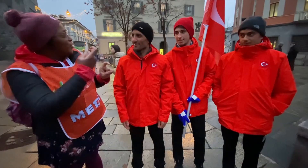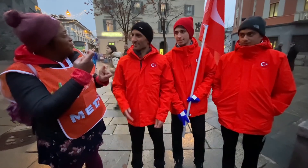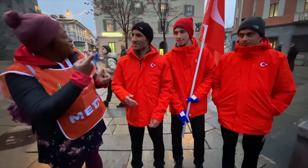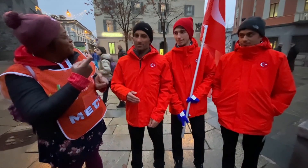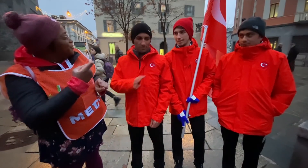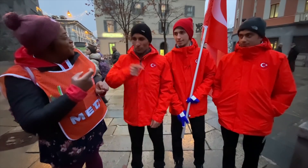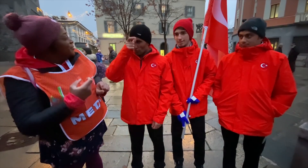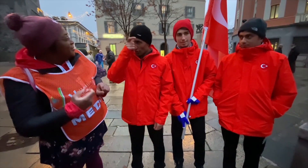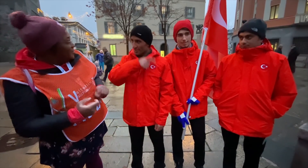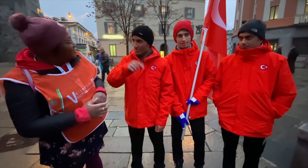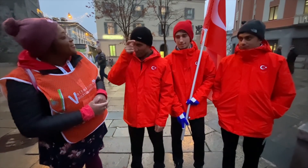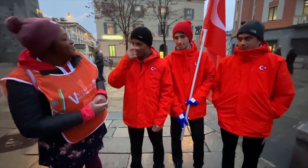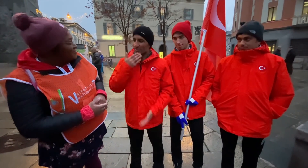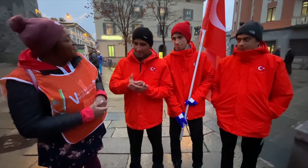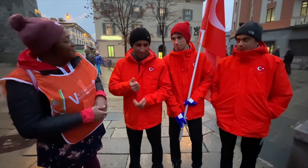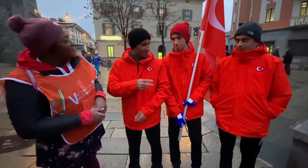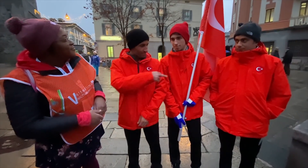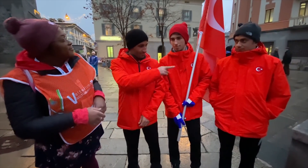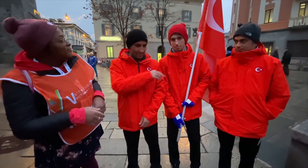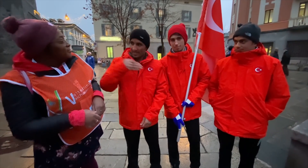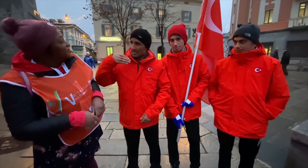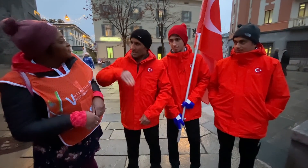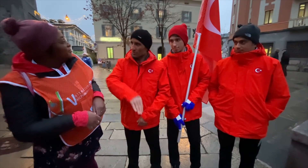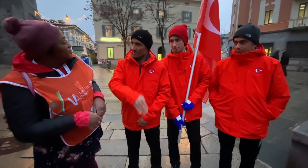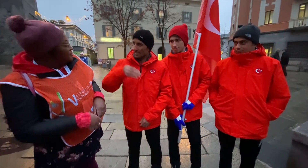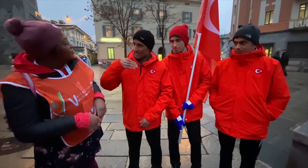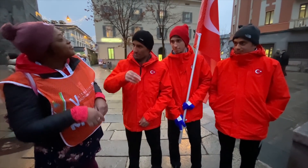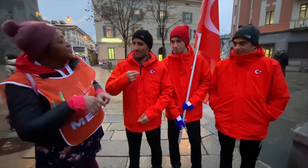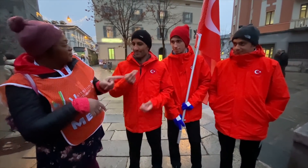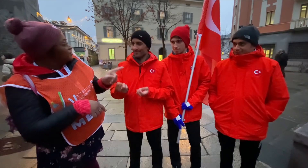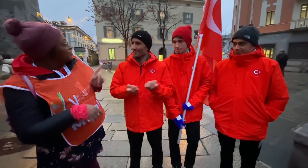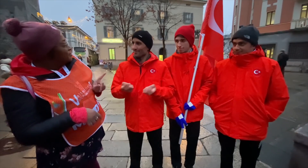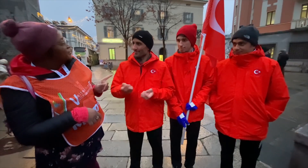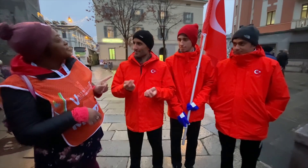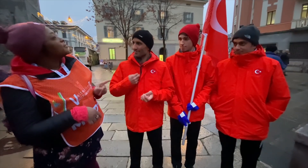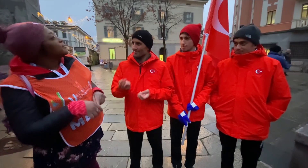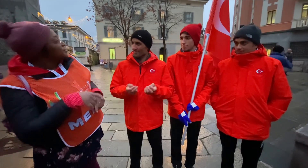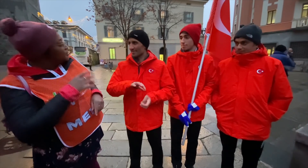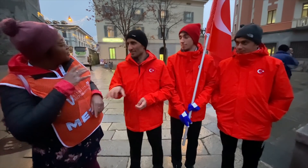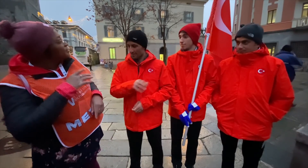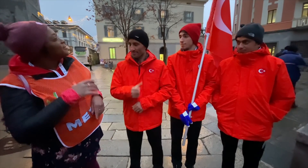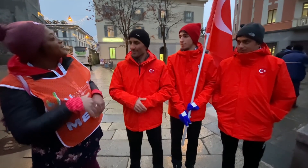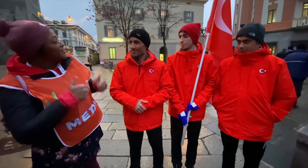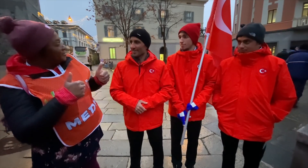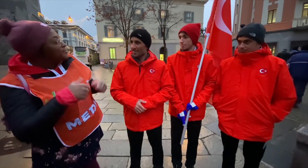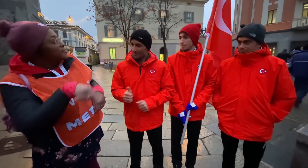Where are you from? We're from Turkey. They will compete in alpine skiing. I'm in cross country skiing.